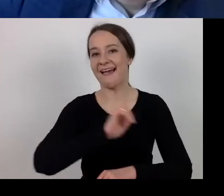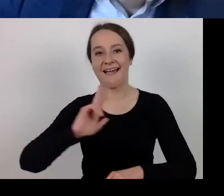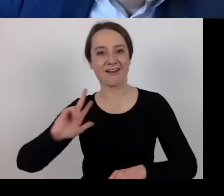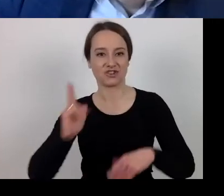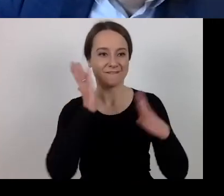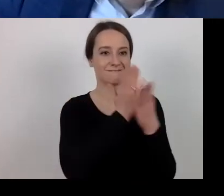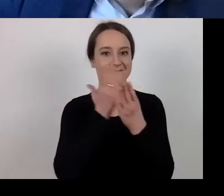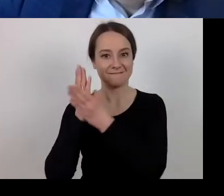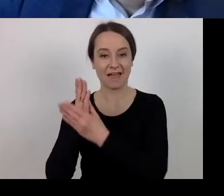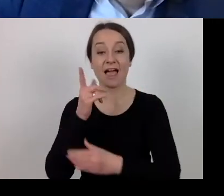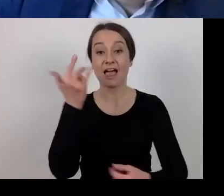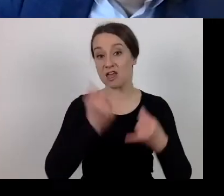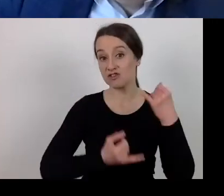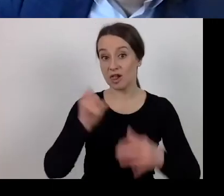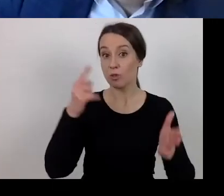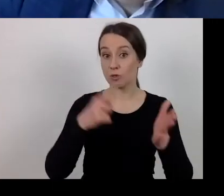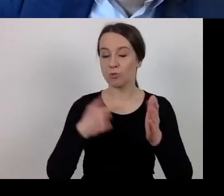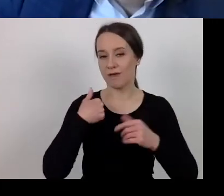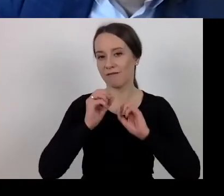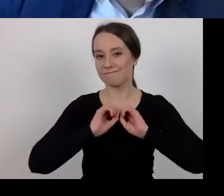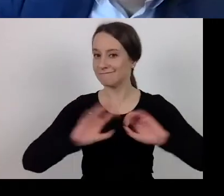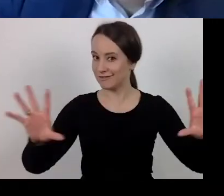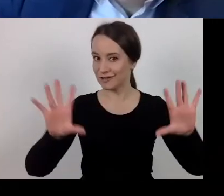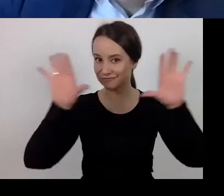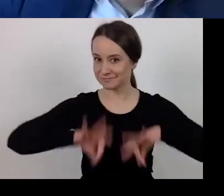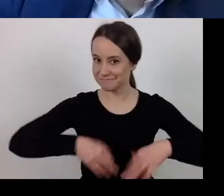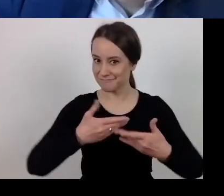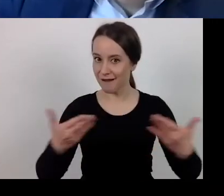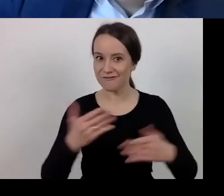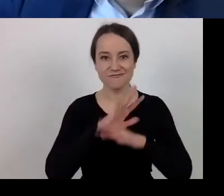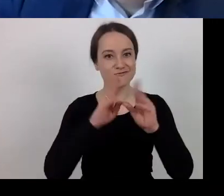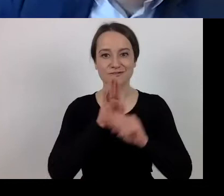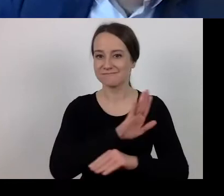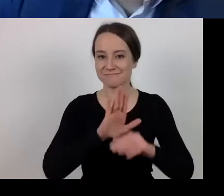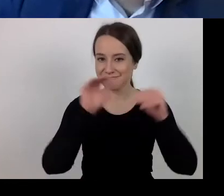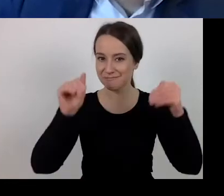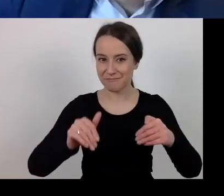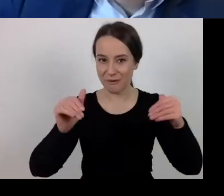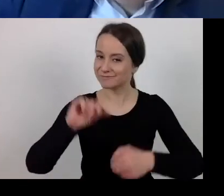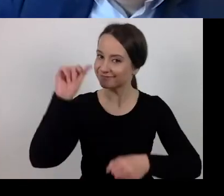Of course, you can check